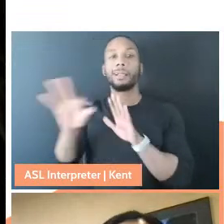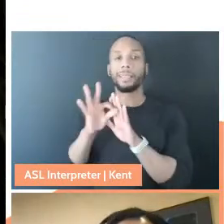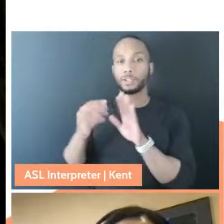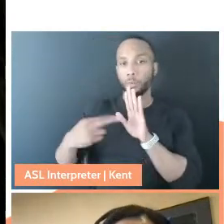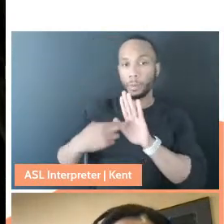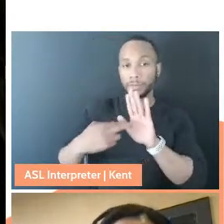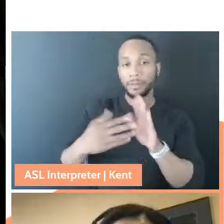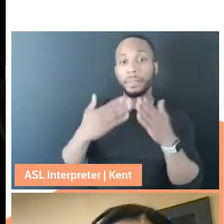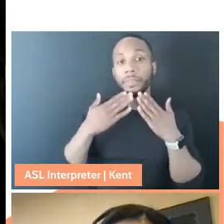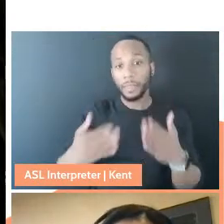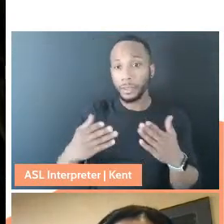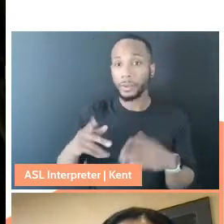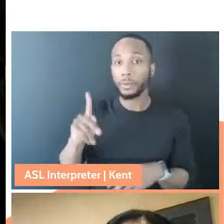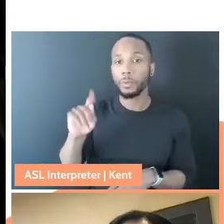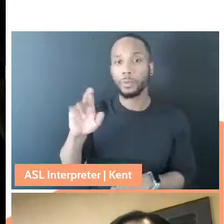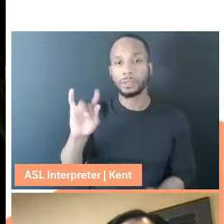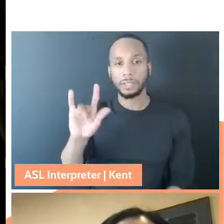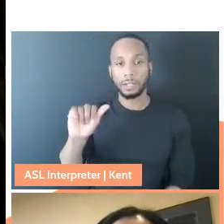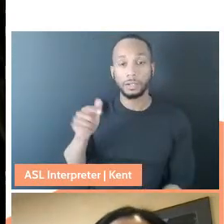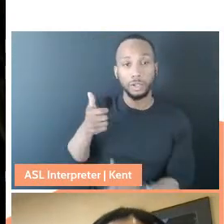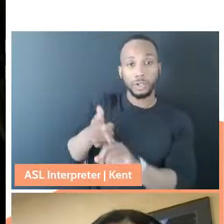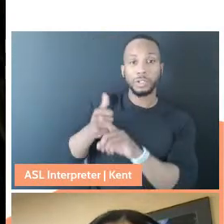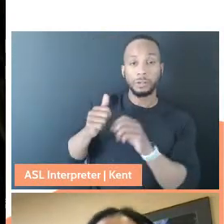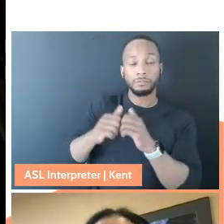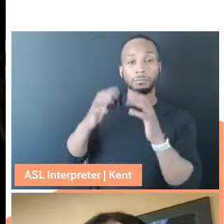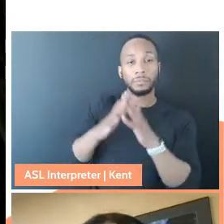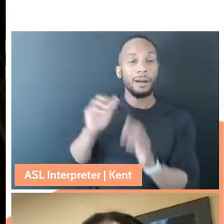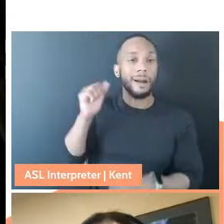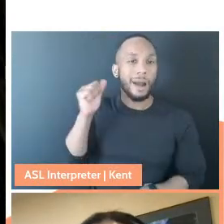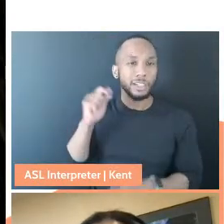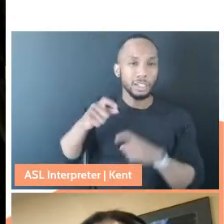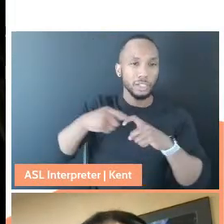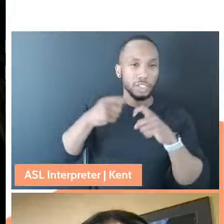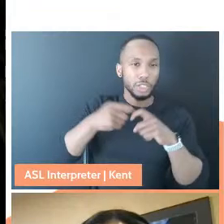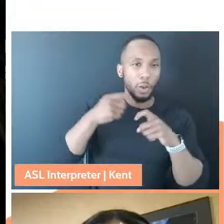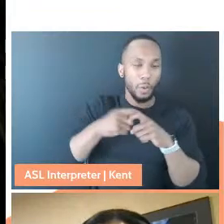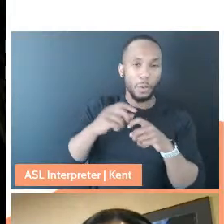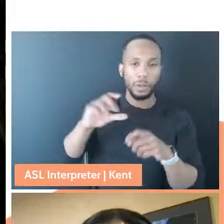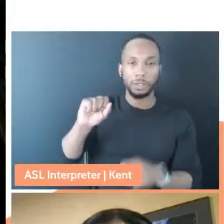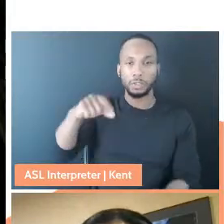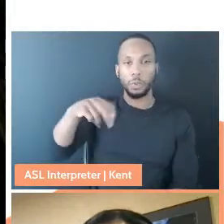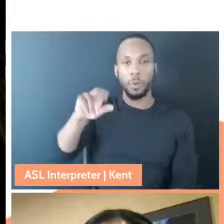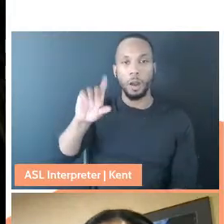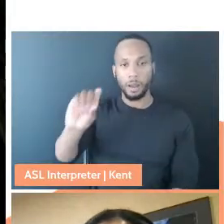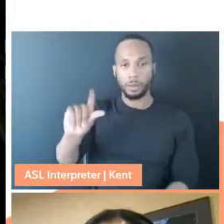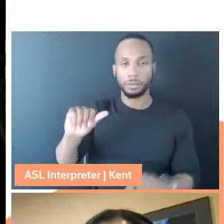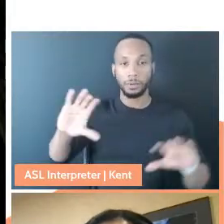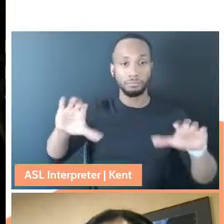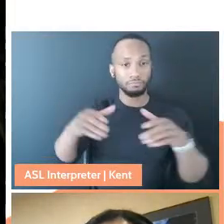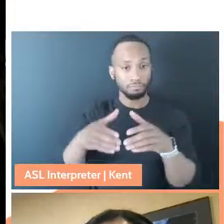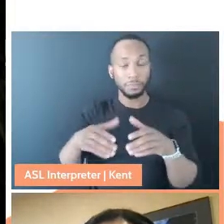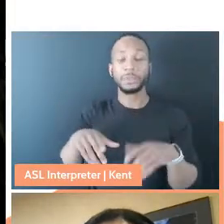Kristina. Kristina is the founder of Auntie Sewing Squad or Auntie Sewing Squad, and is also has a